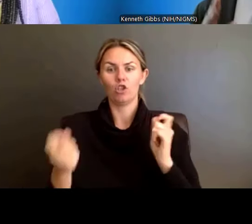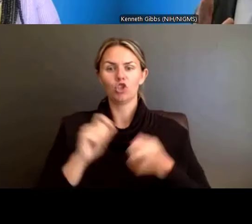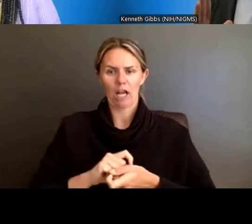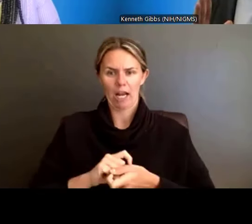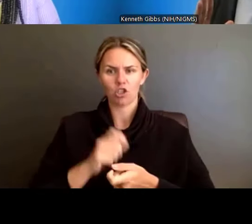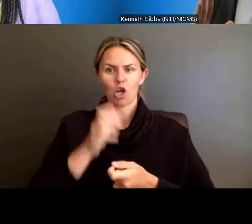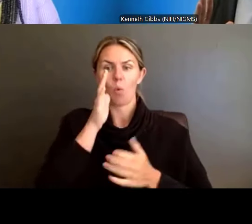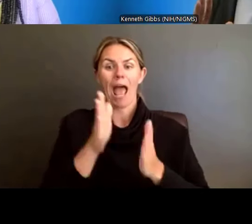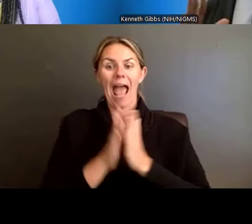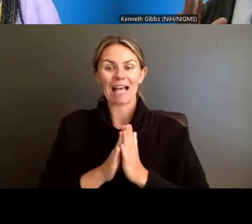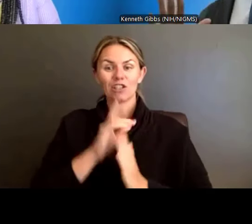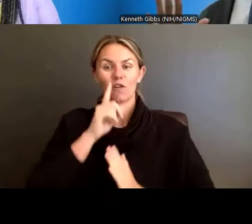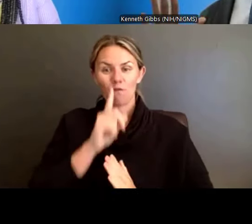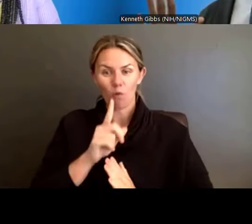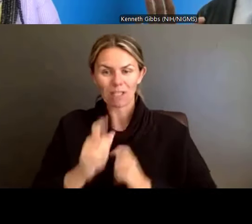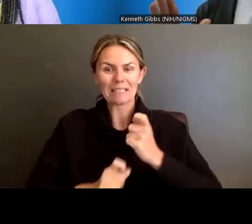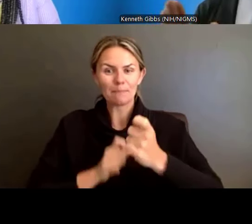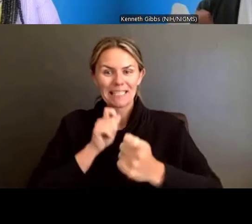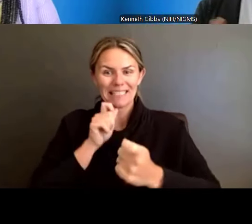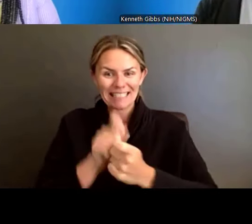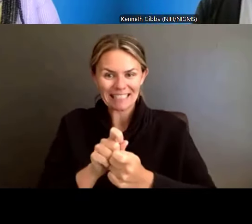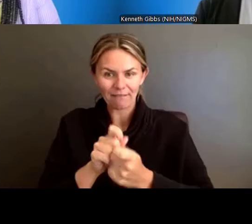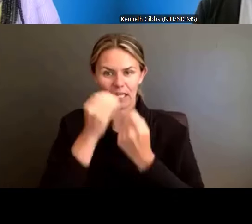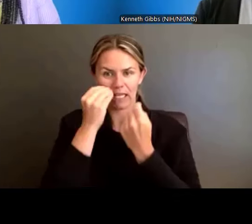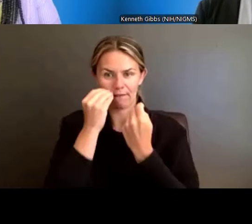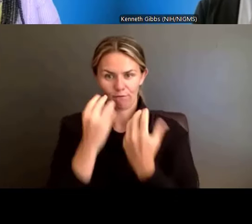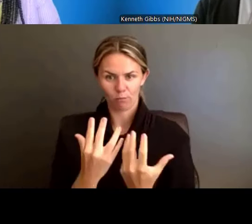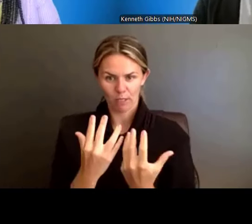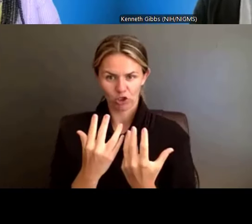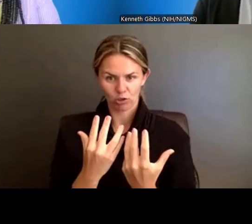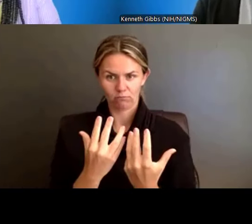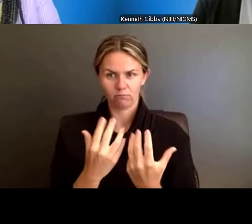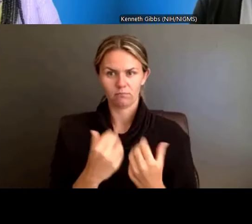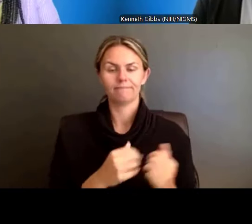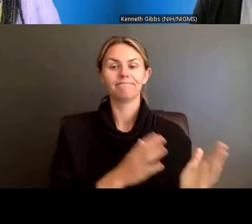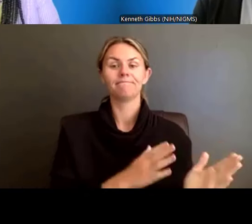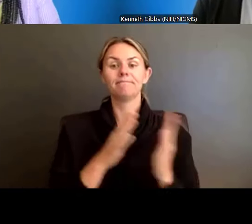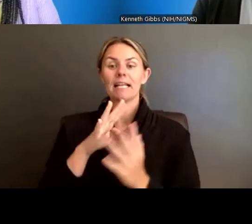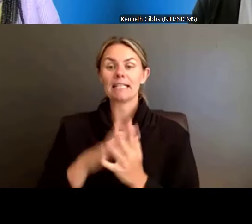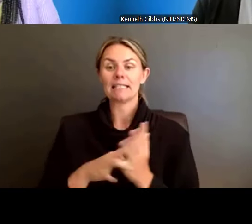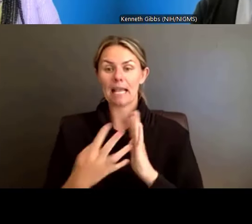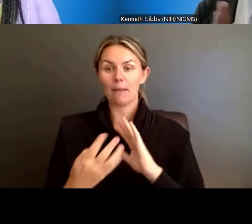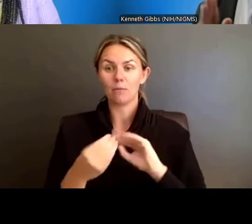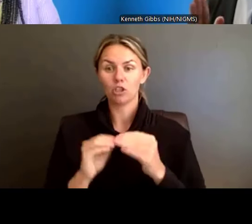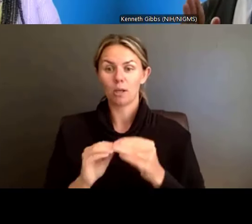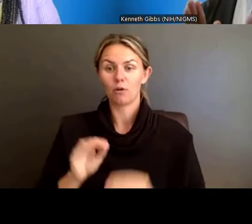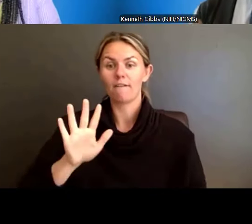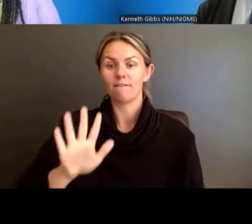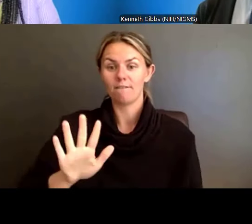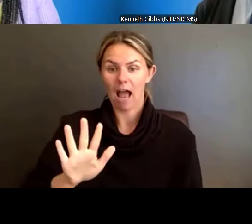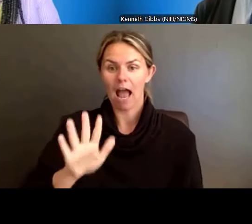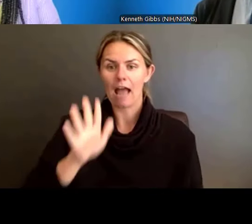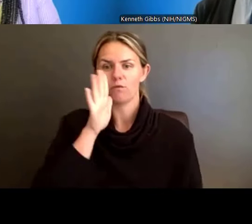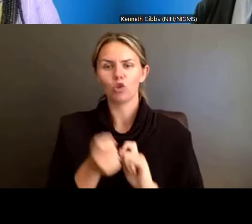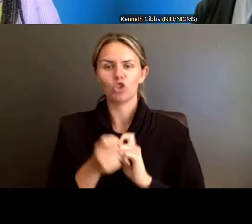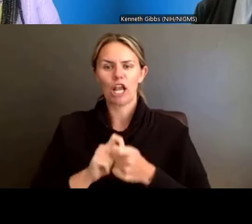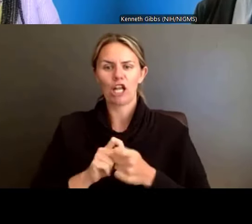Table 5, for all of them, will be reoriented so that we're focusing on the trainee first, followed by who they were trained by.